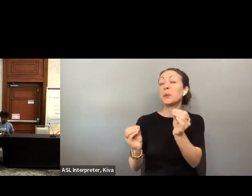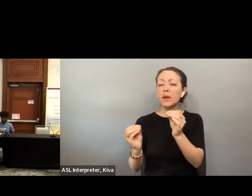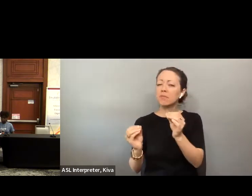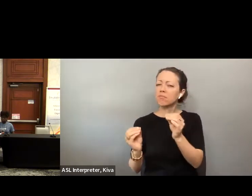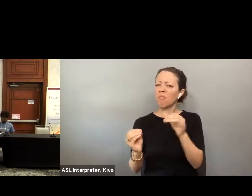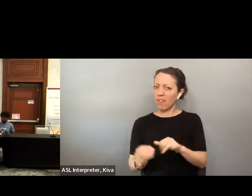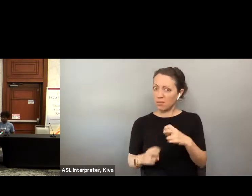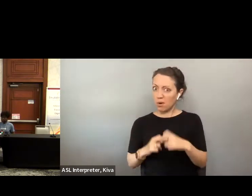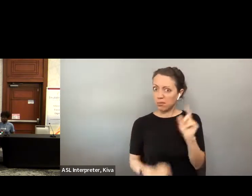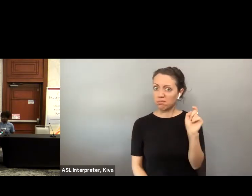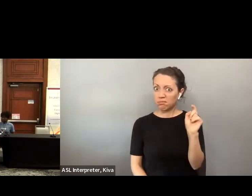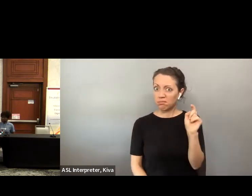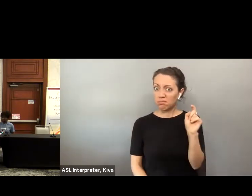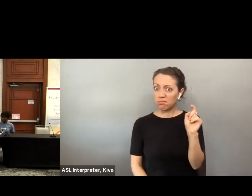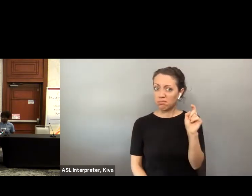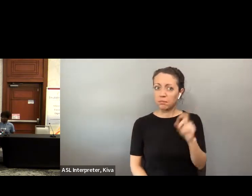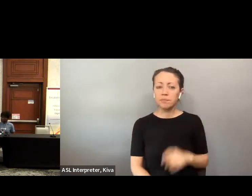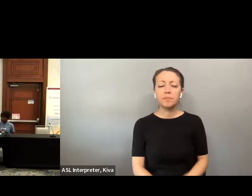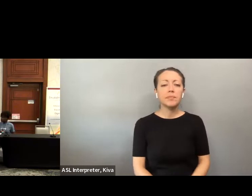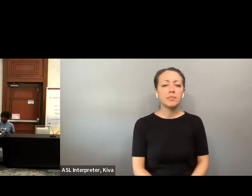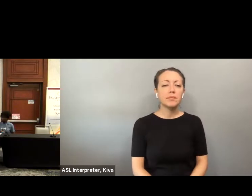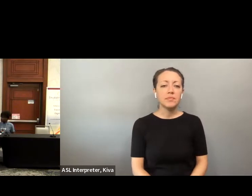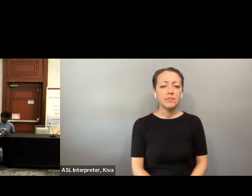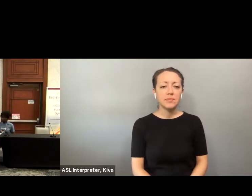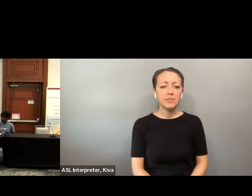? Other than we are complaining that there might be not secure How can finding a secure way to do this really benefit everyone, including people with disabilities